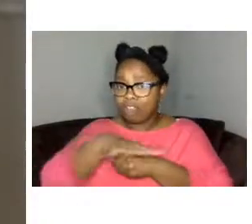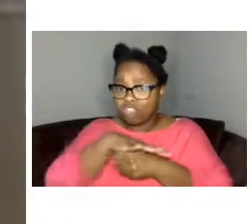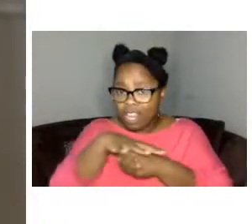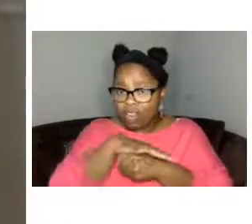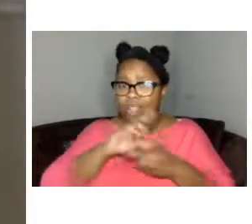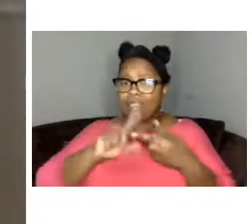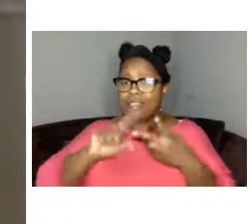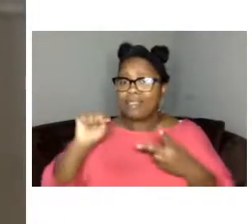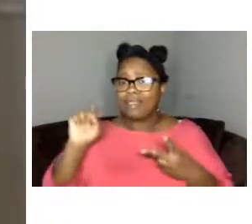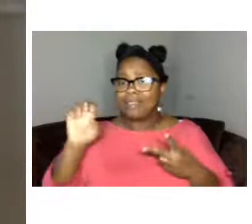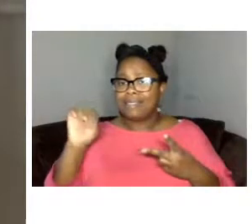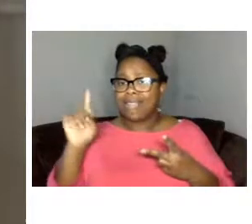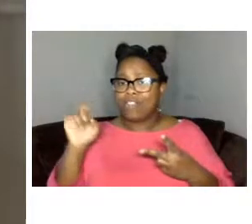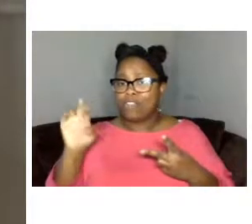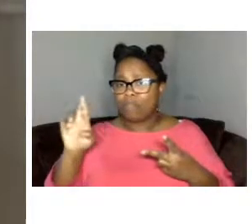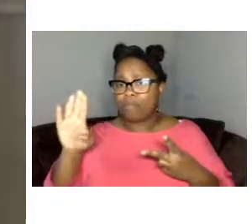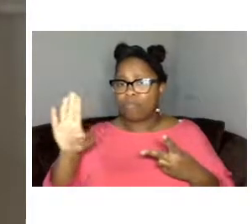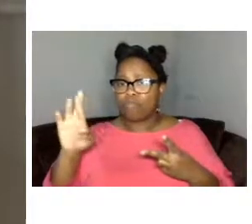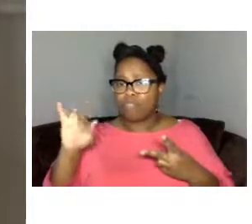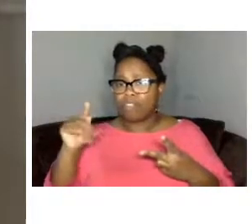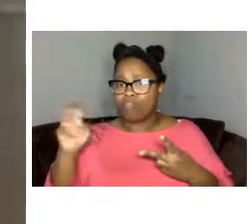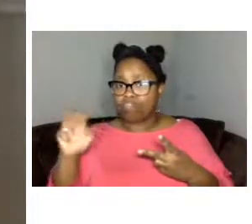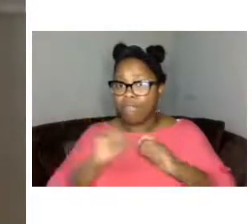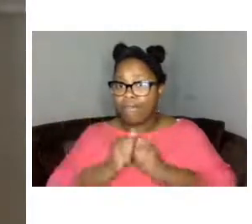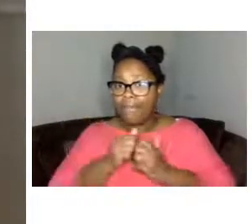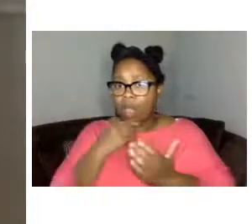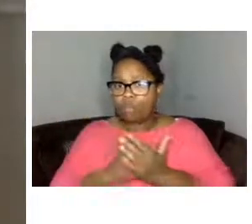your donations towards their great work you'll find the